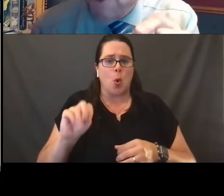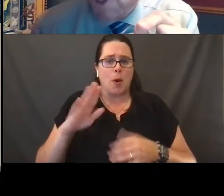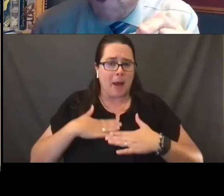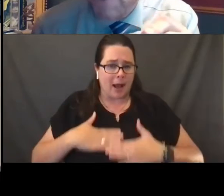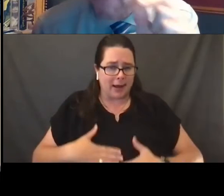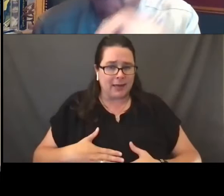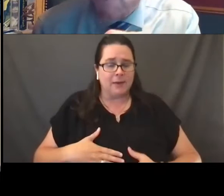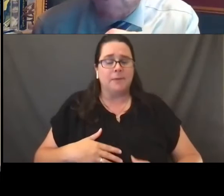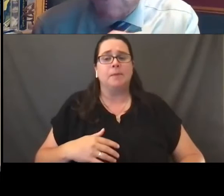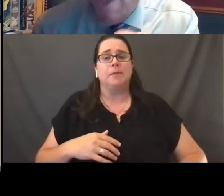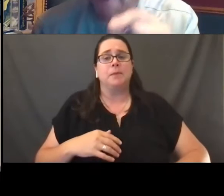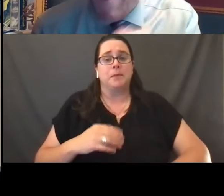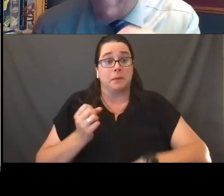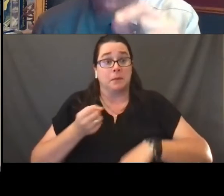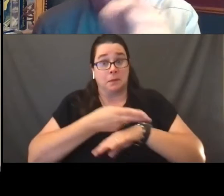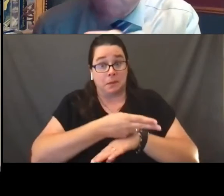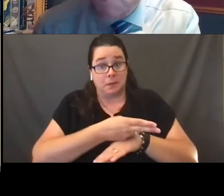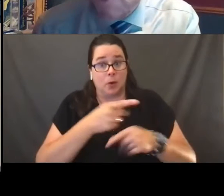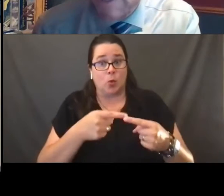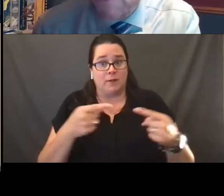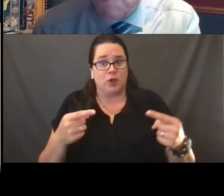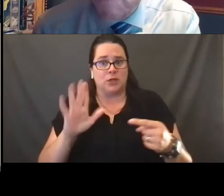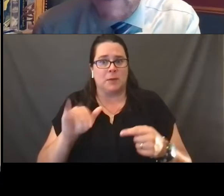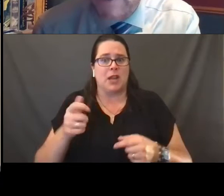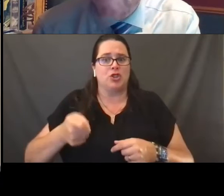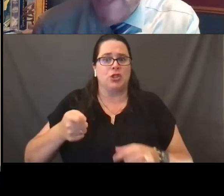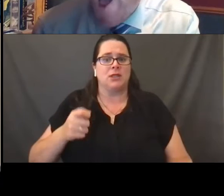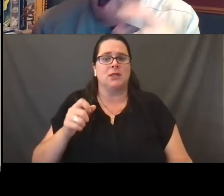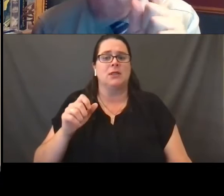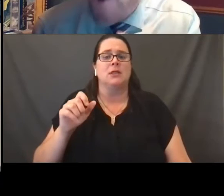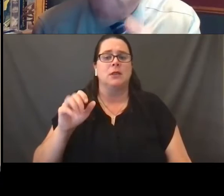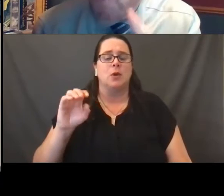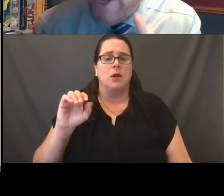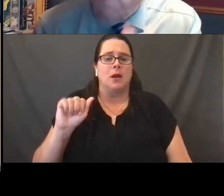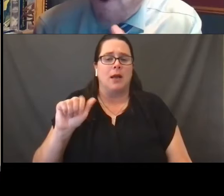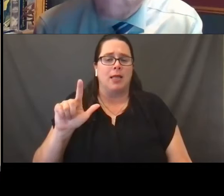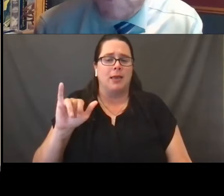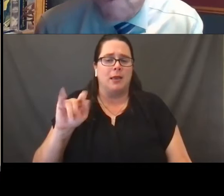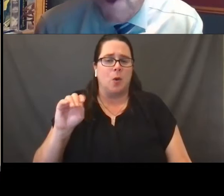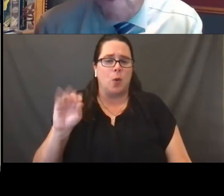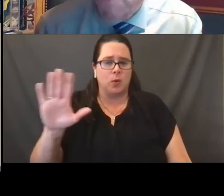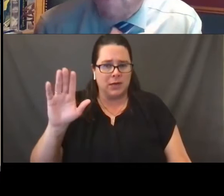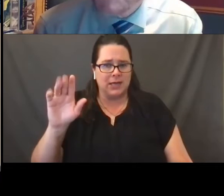overturned and reversed by justice's opinion. Along the way you also know,